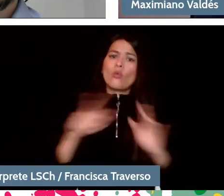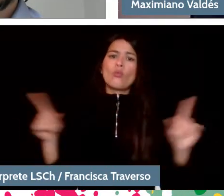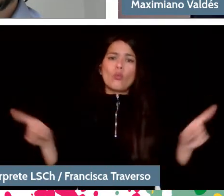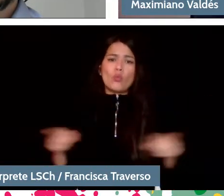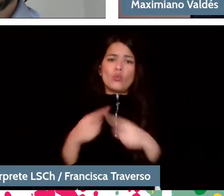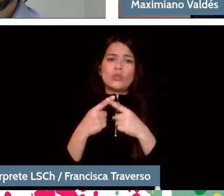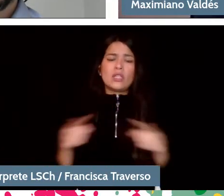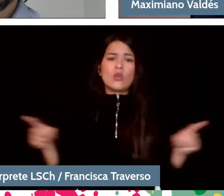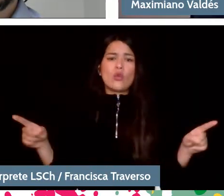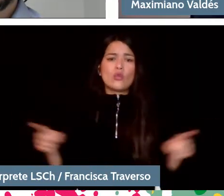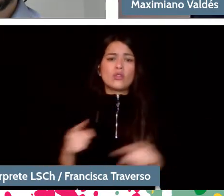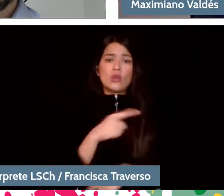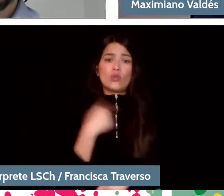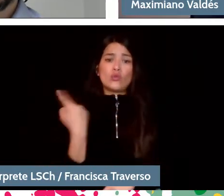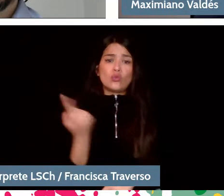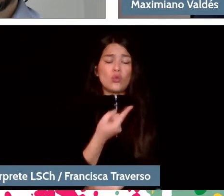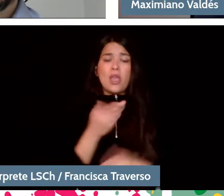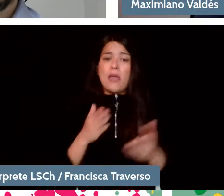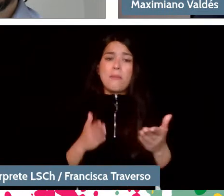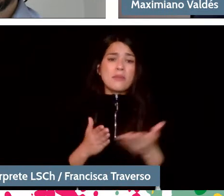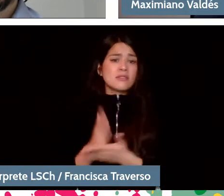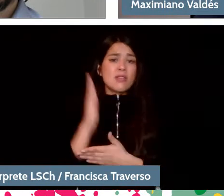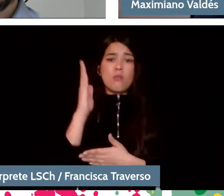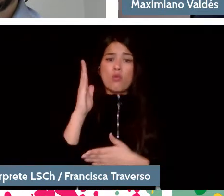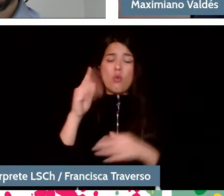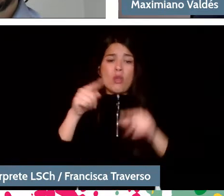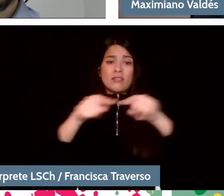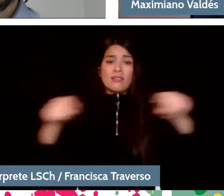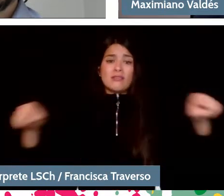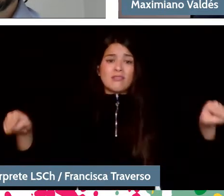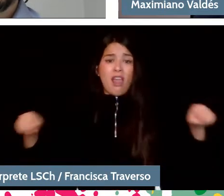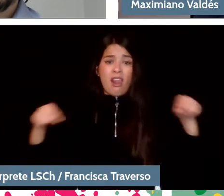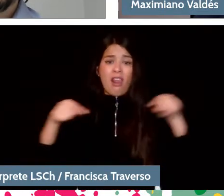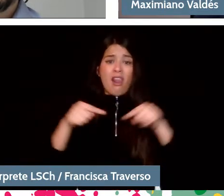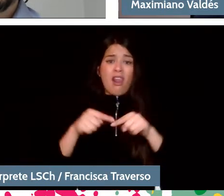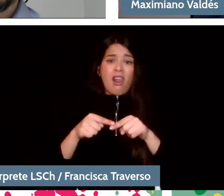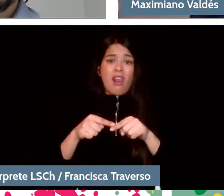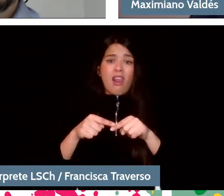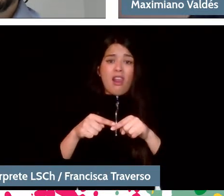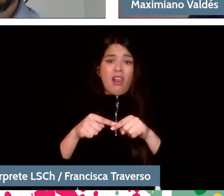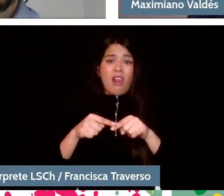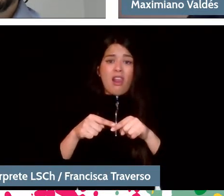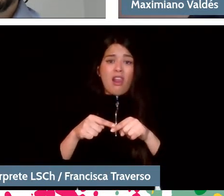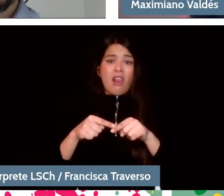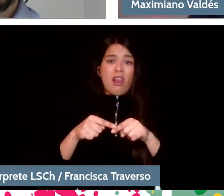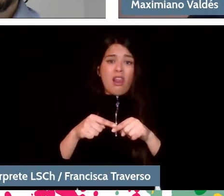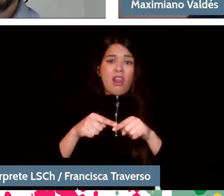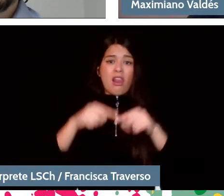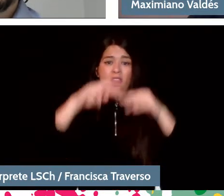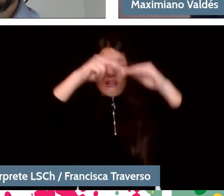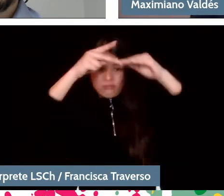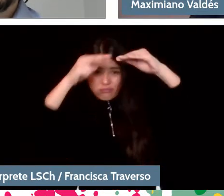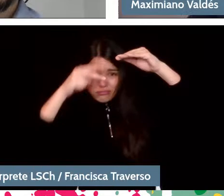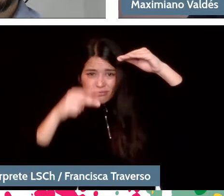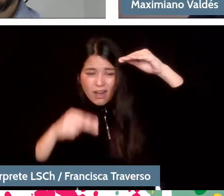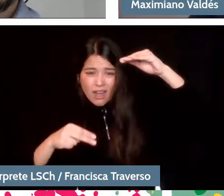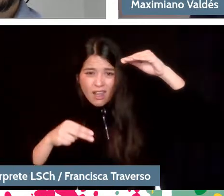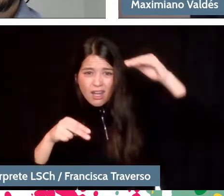and we began to rehearse in a room that was not finished. Under the stairs, between the scaffolding, we rehearsed with the cello, with the flute